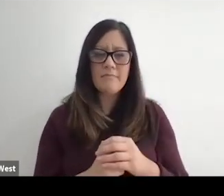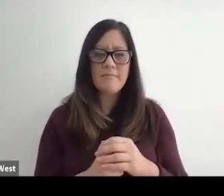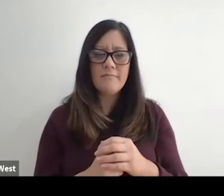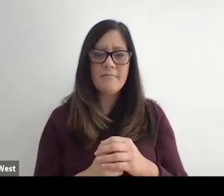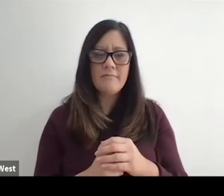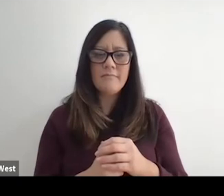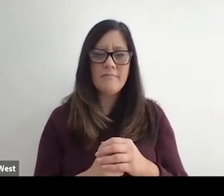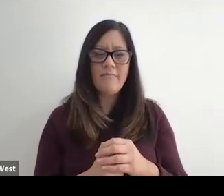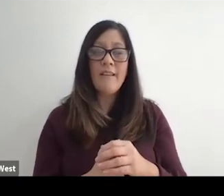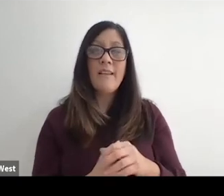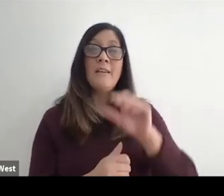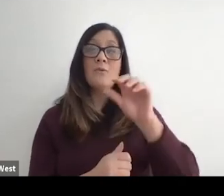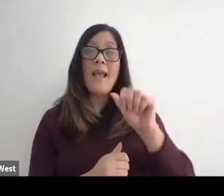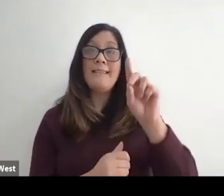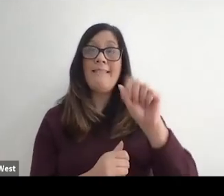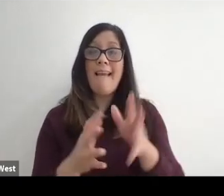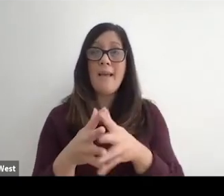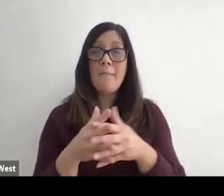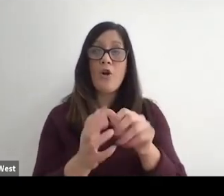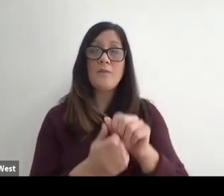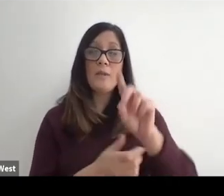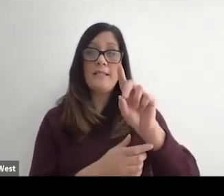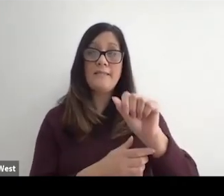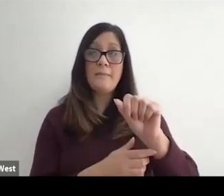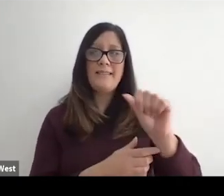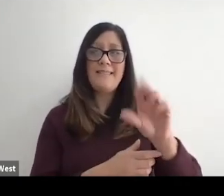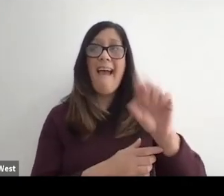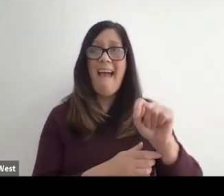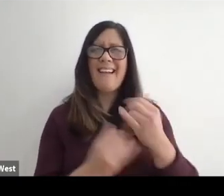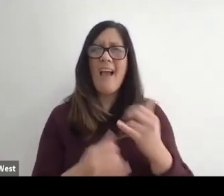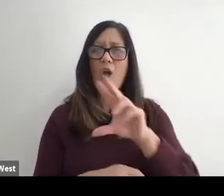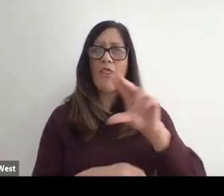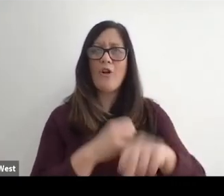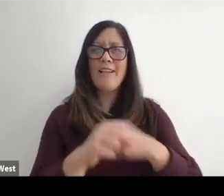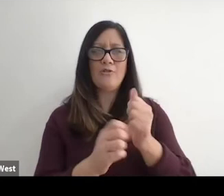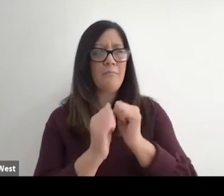So we're in 8830 right now, right? So that's the American with Disabilities Act. 30th anniversary.